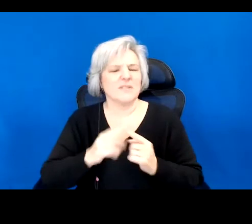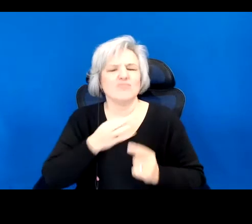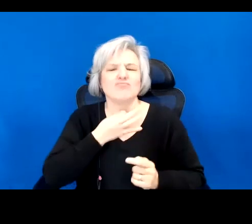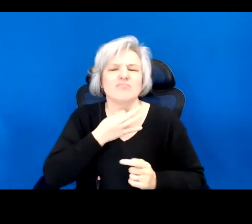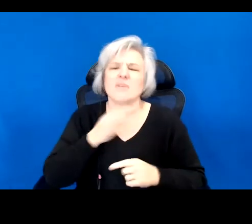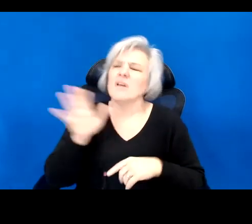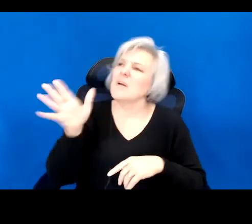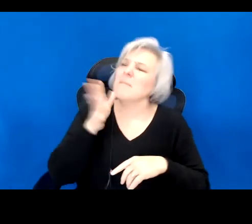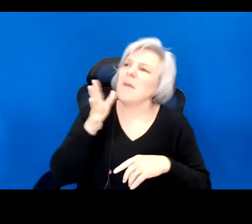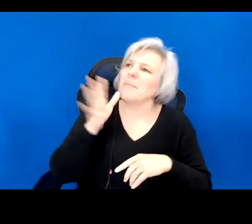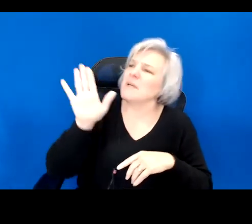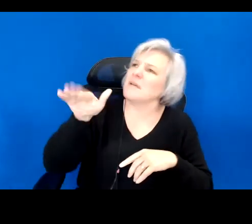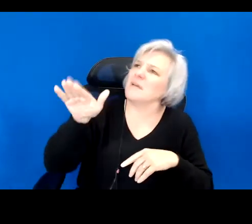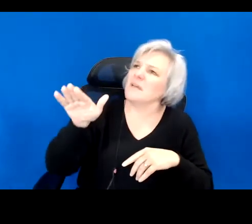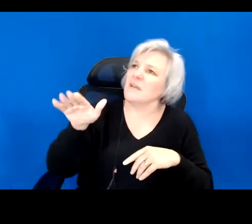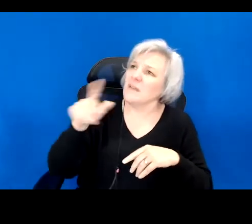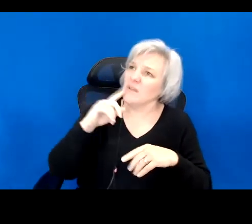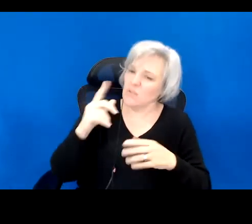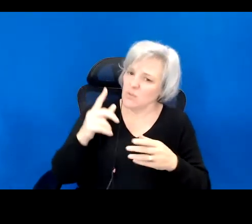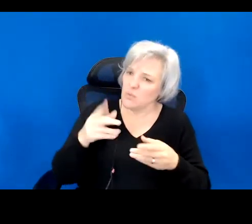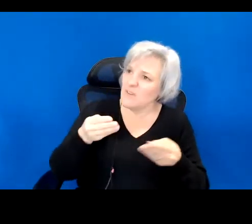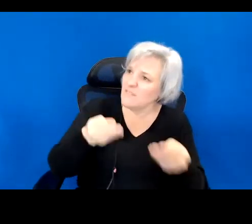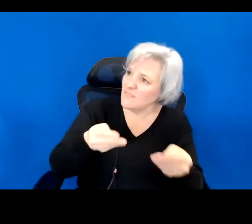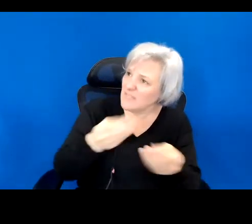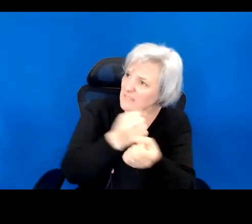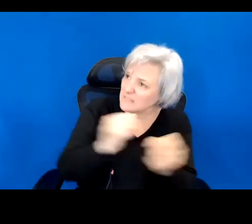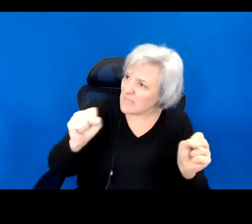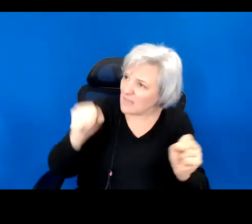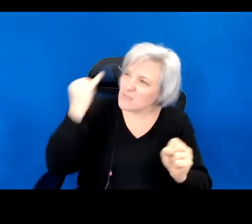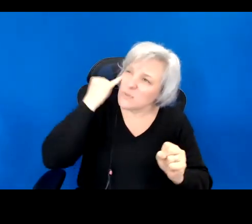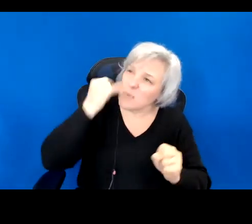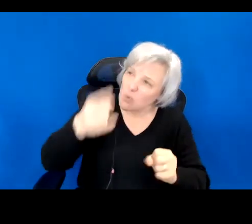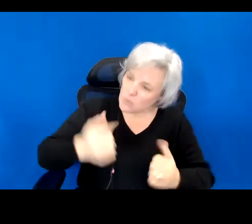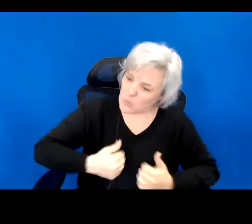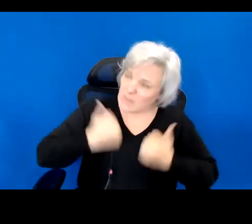whether you would have been a slave, had you lived here in another time.